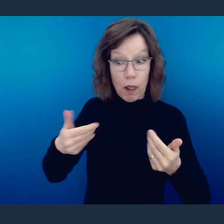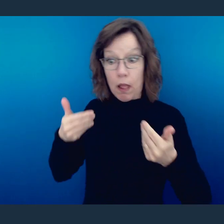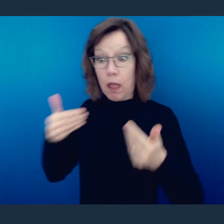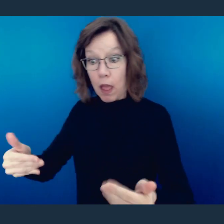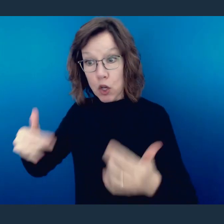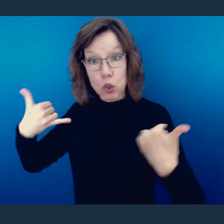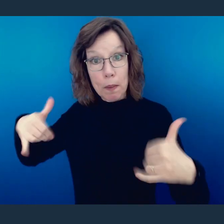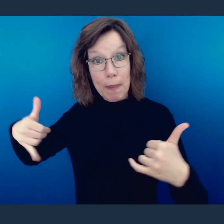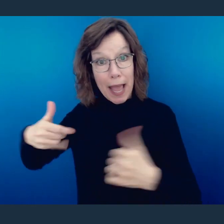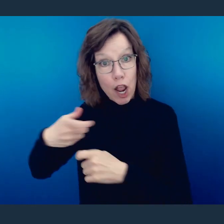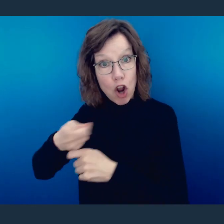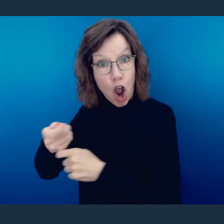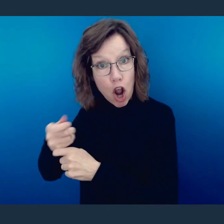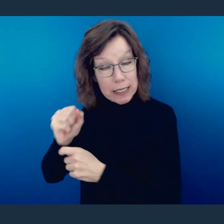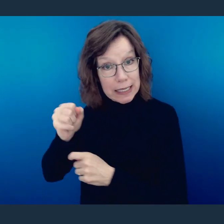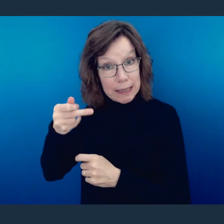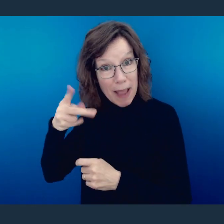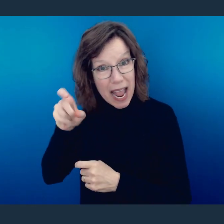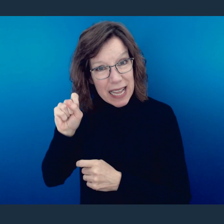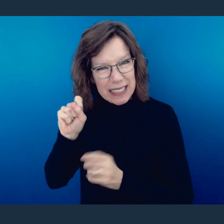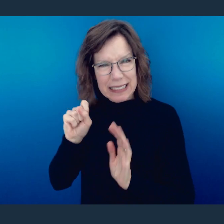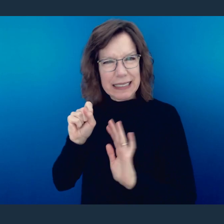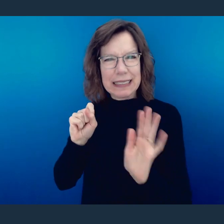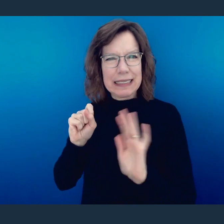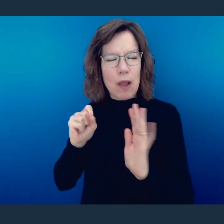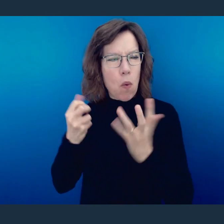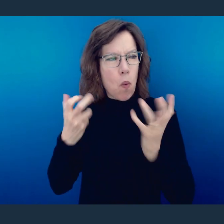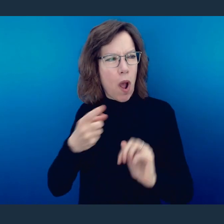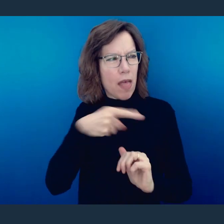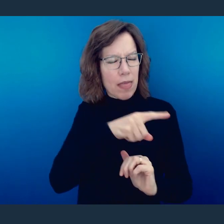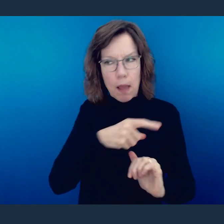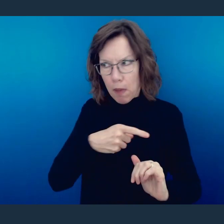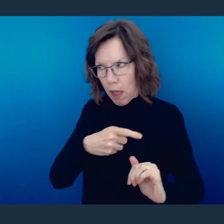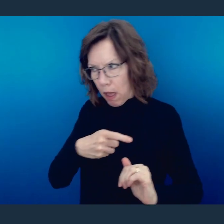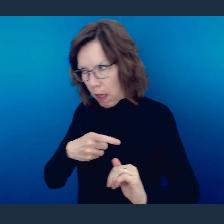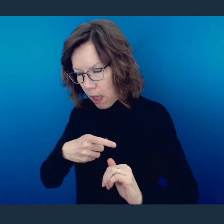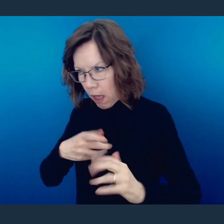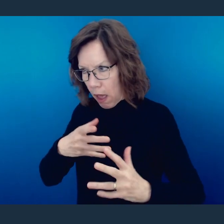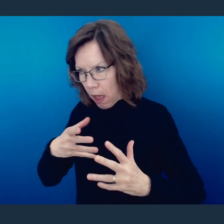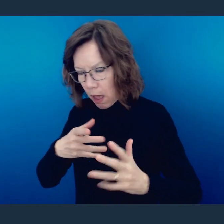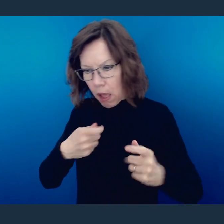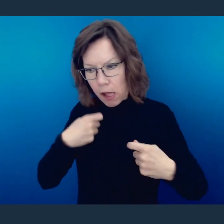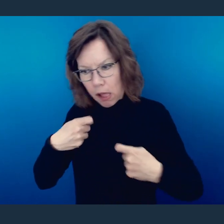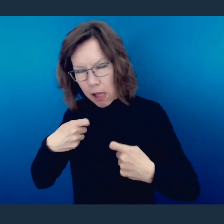to play Spades because we want to make sure that we don't put a hindrance in the path